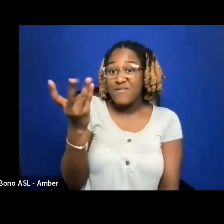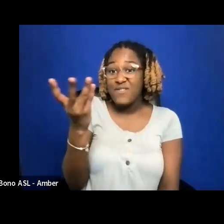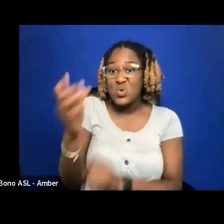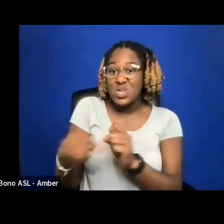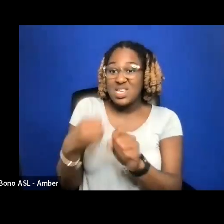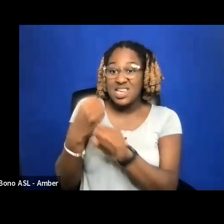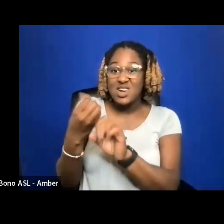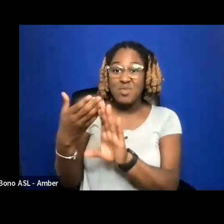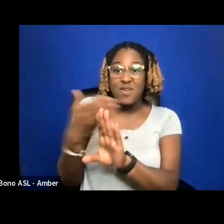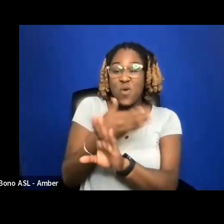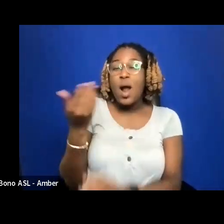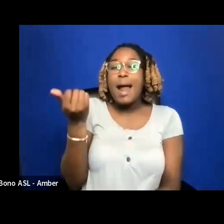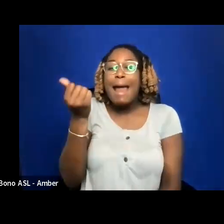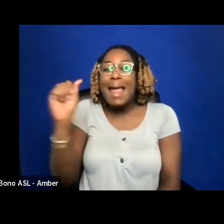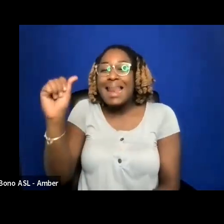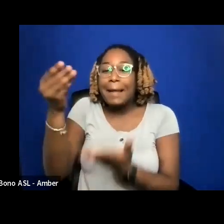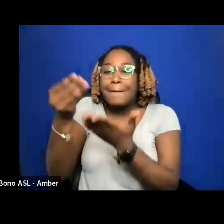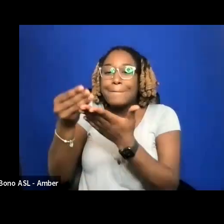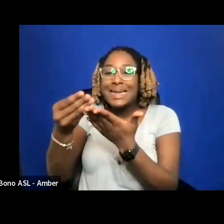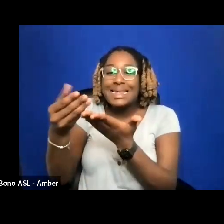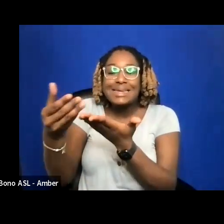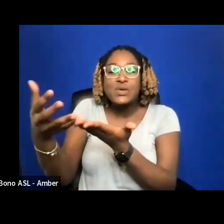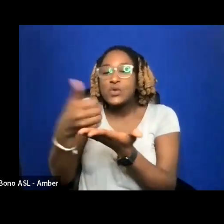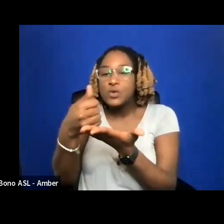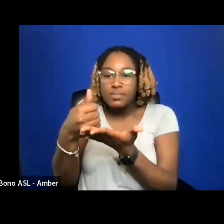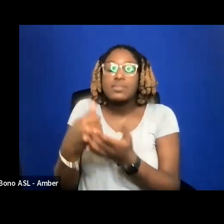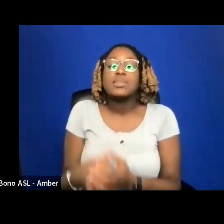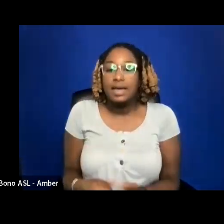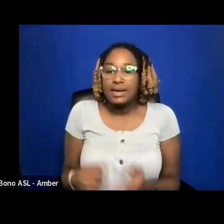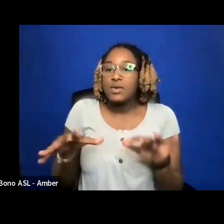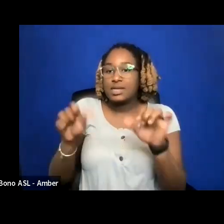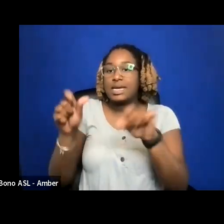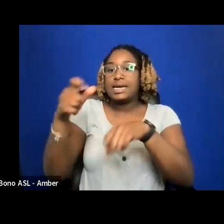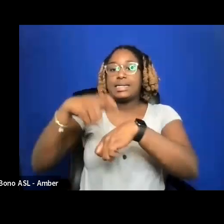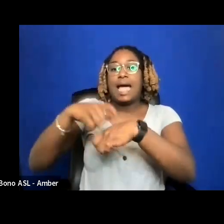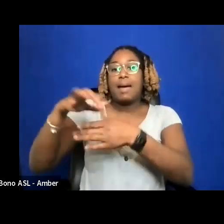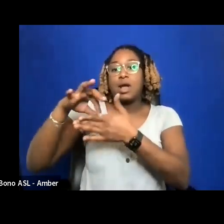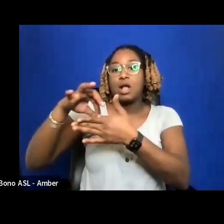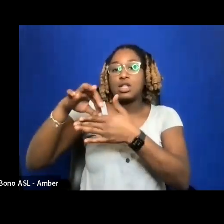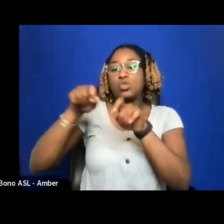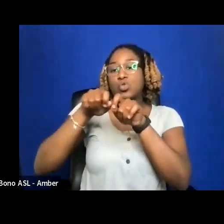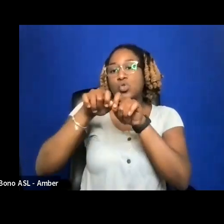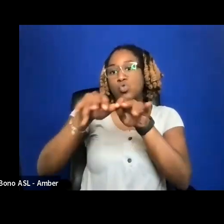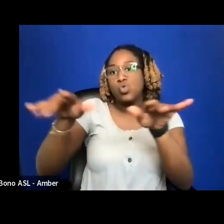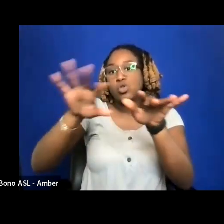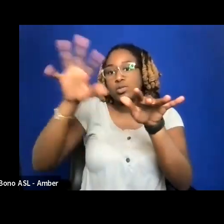IT TACKS TIME FOR CONTENT TO CIRCULATE THE MARKETPLACE AND GAIN TRACTION.